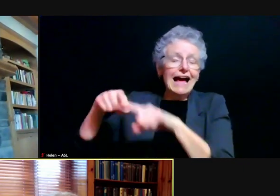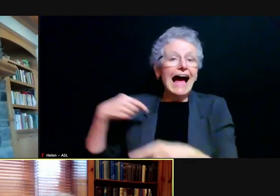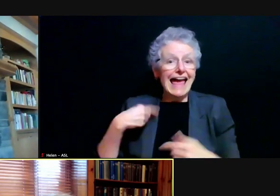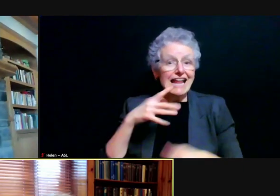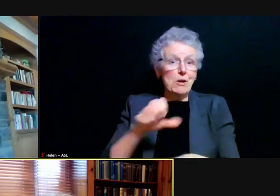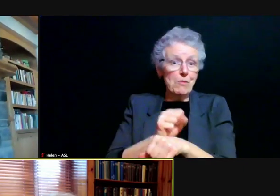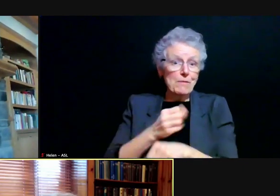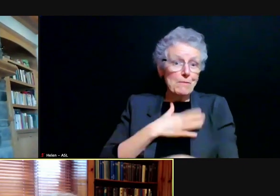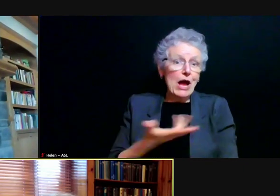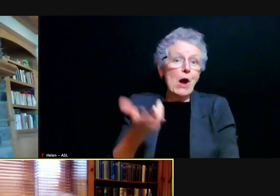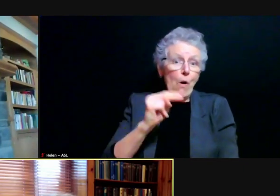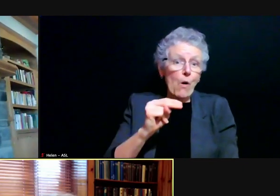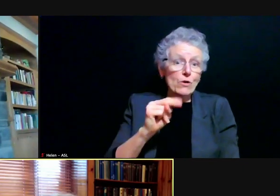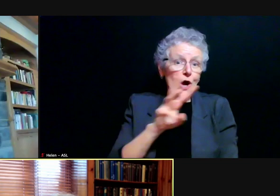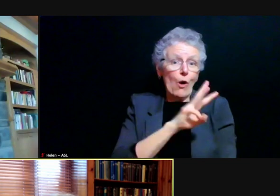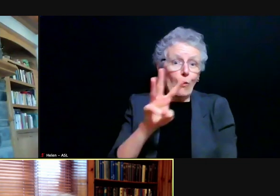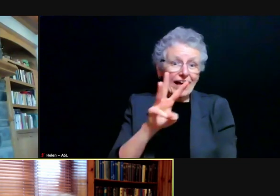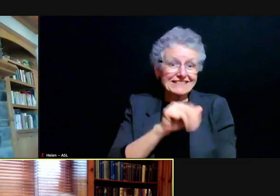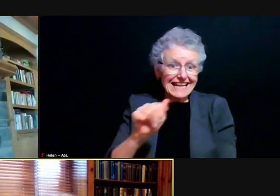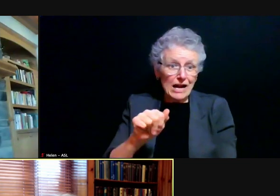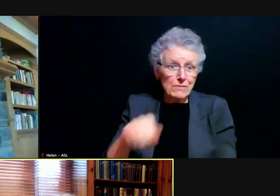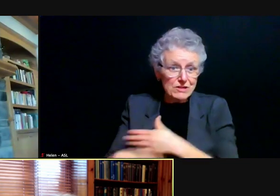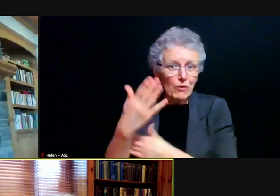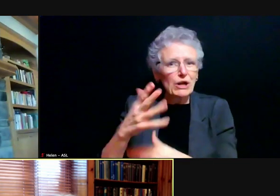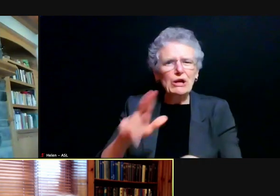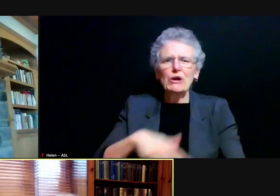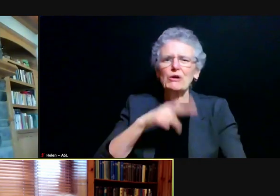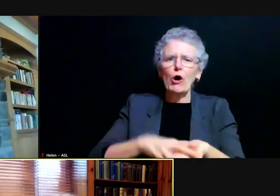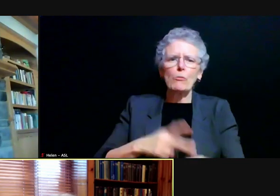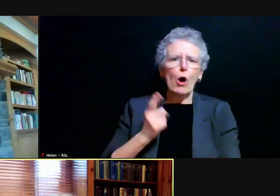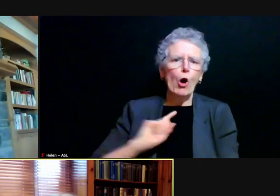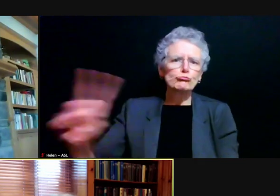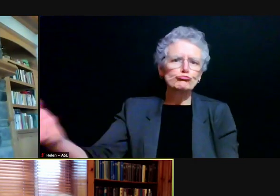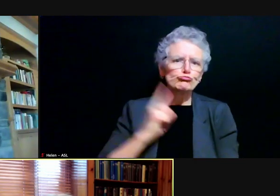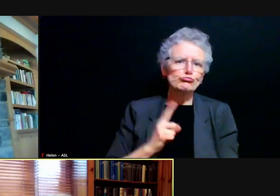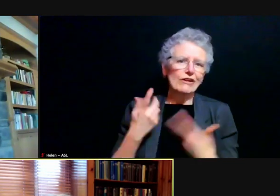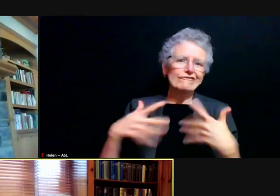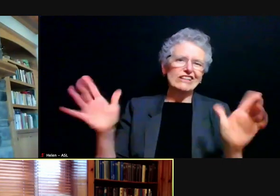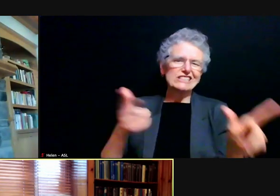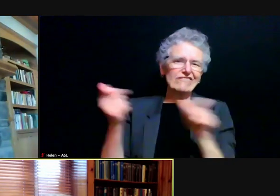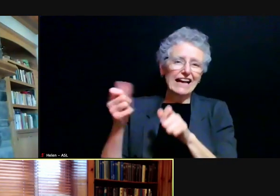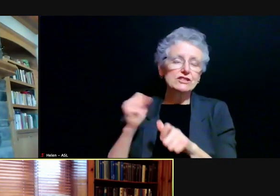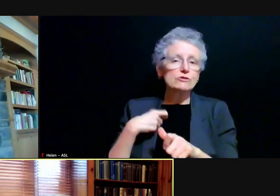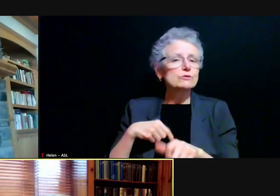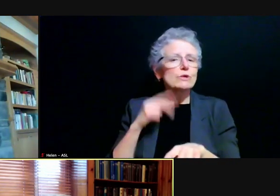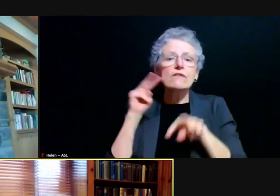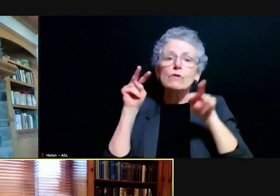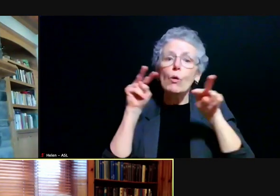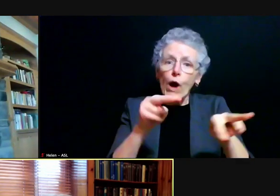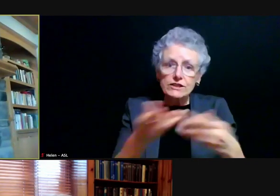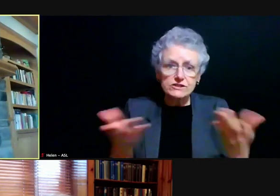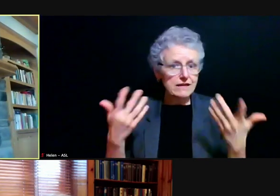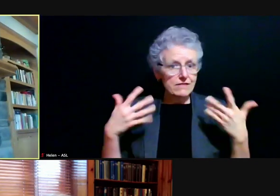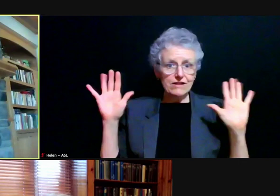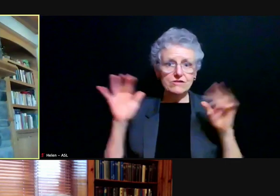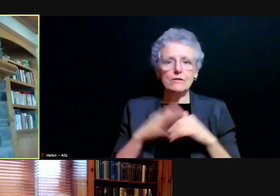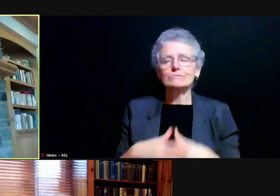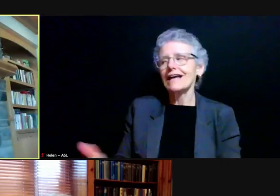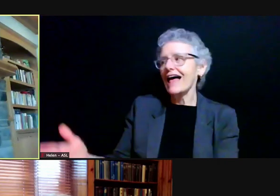It was normal in and out. So, you know, that's where we are and we have to keep close monitor on things. [Preeti] Yeah, thank you.